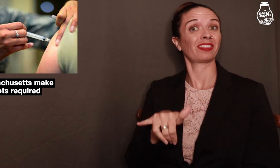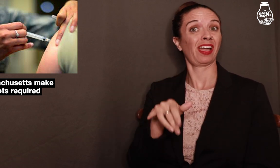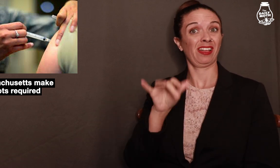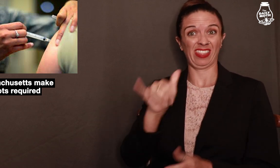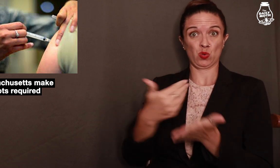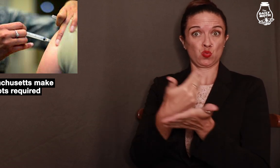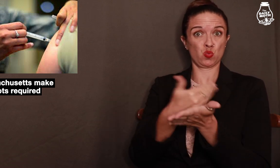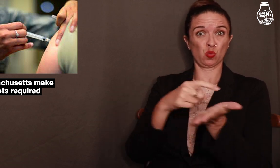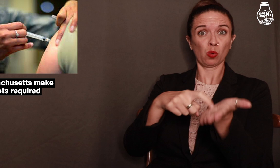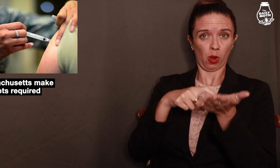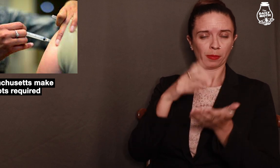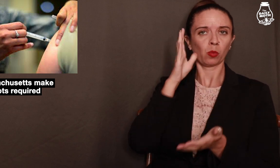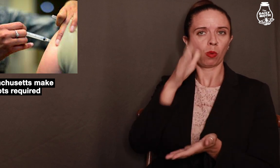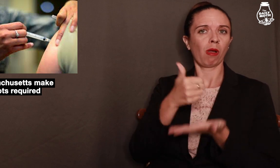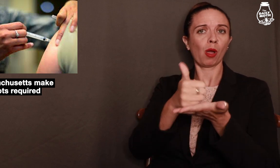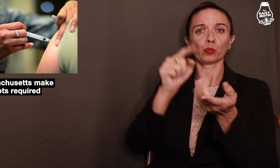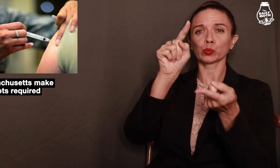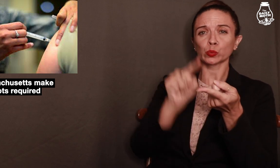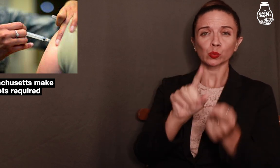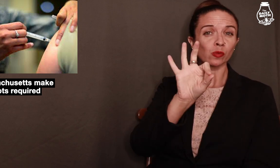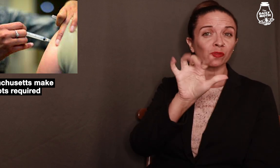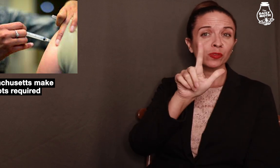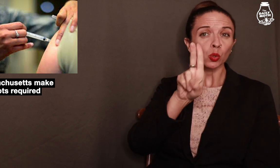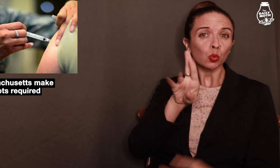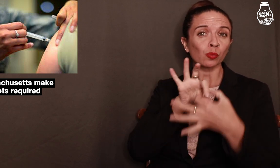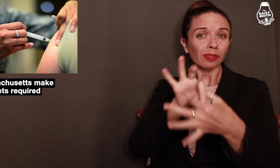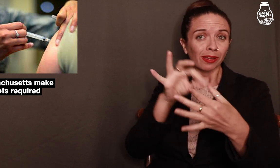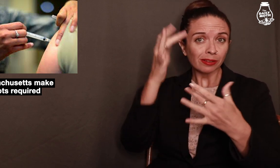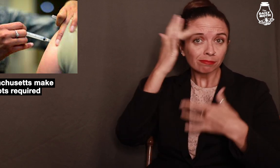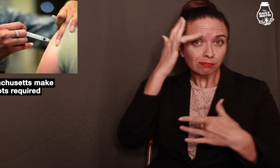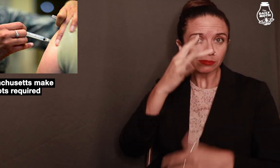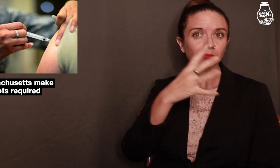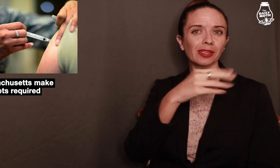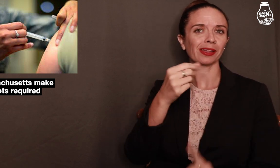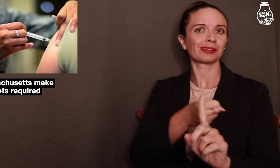this new requirement will help reduce flu-related illness and